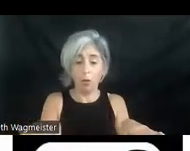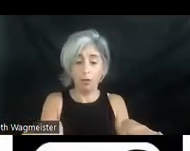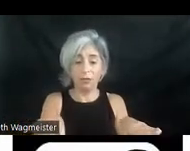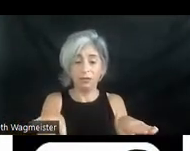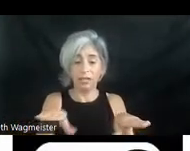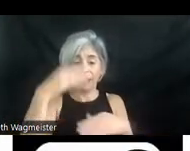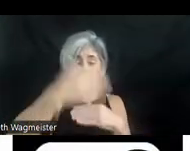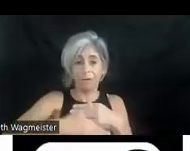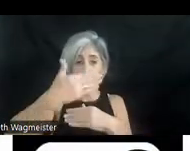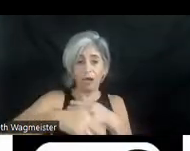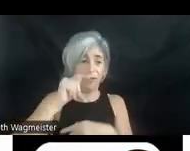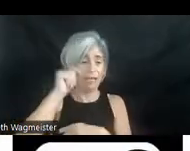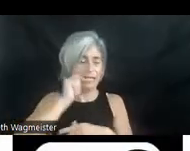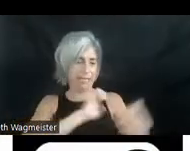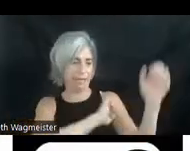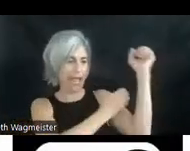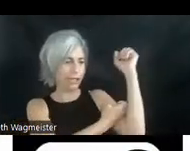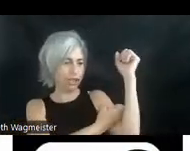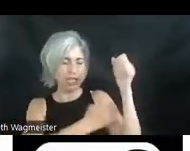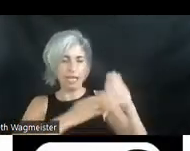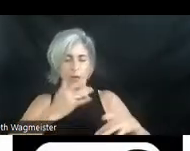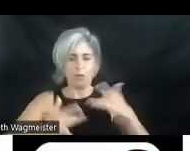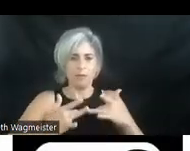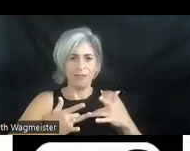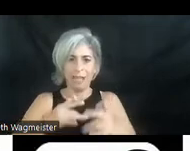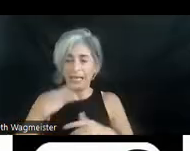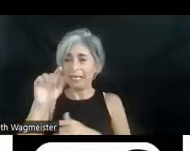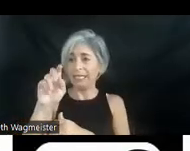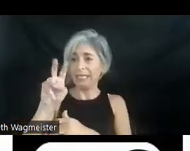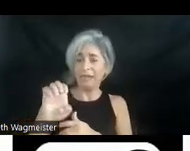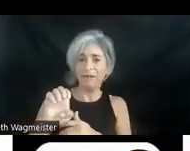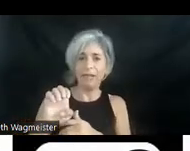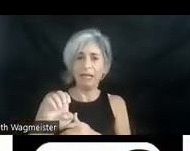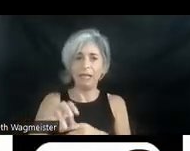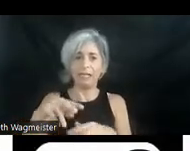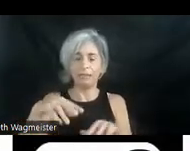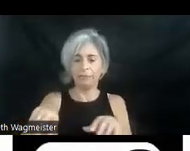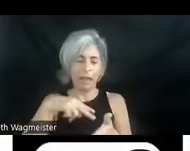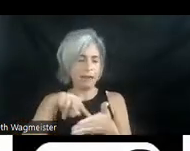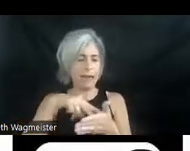the teens dance energetically. Stevie rocks his shoulders as he plays his keyboard.